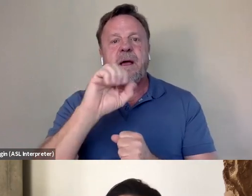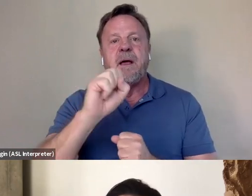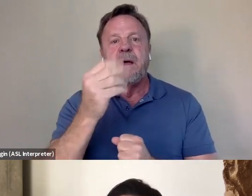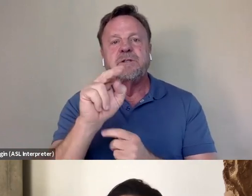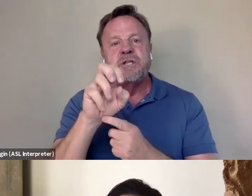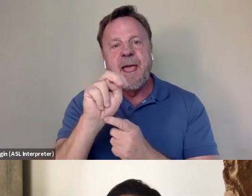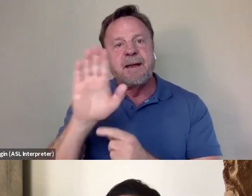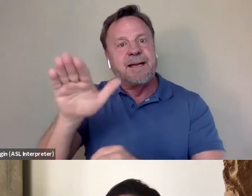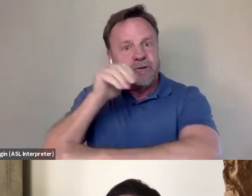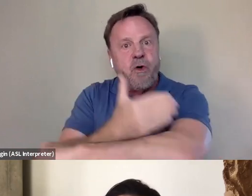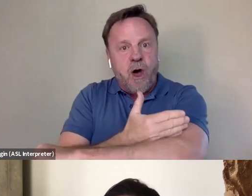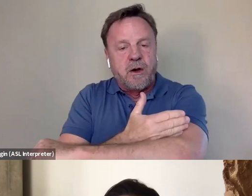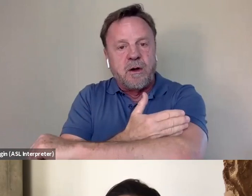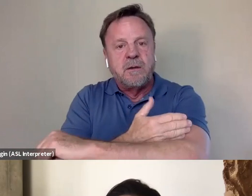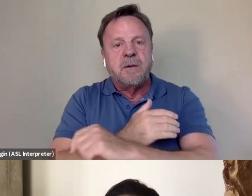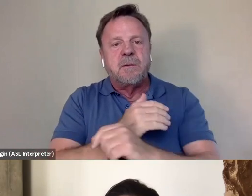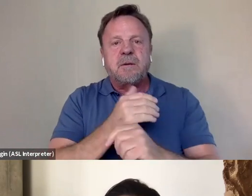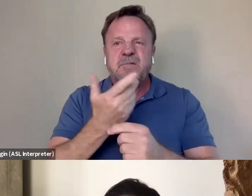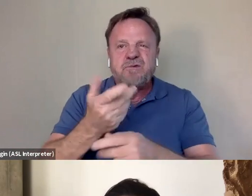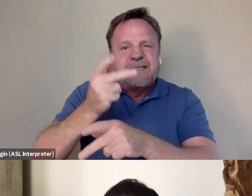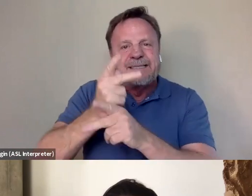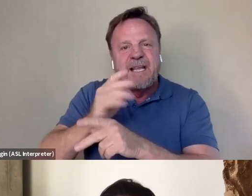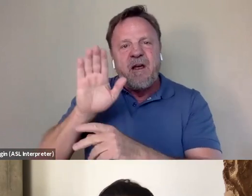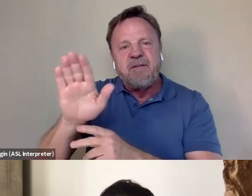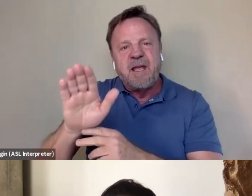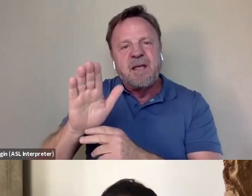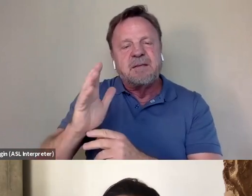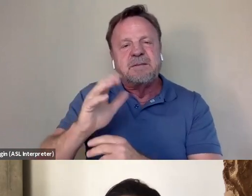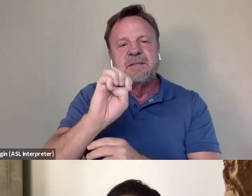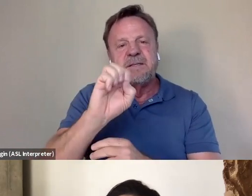who also sort of looks after his estate and the archive,